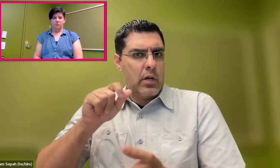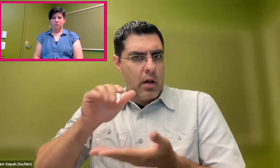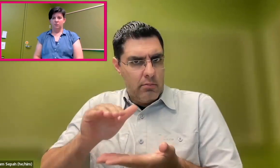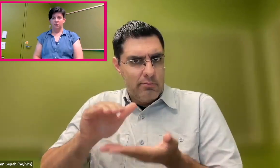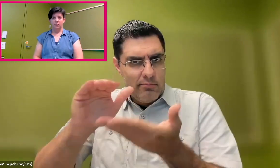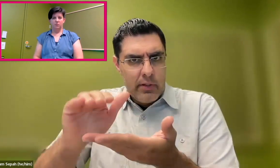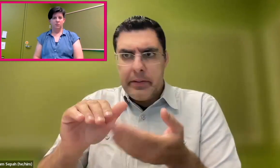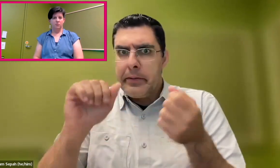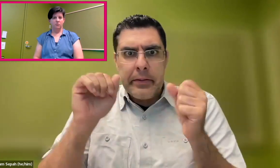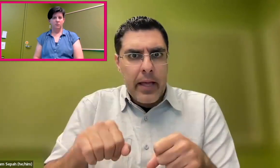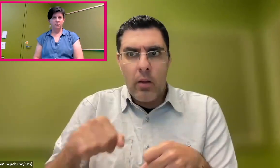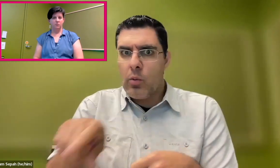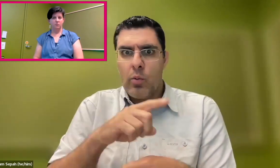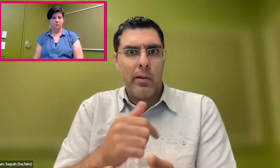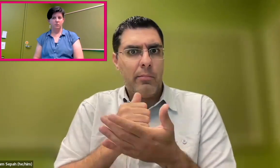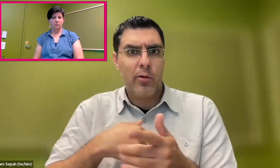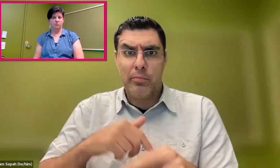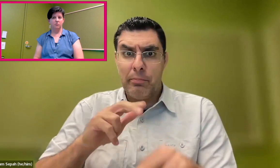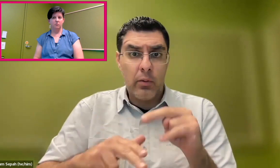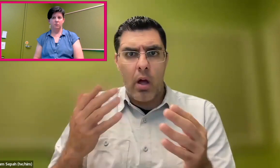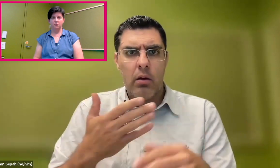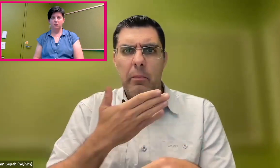We have made sure that we share this data publicly